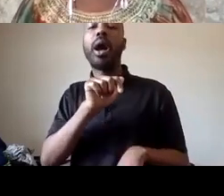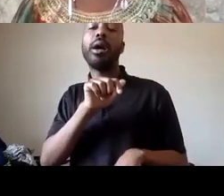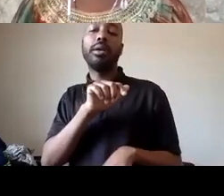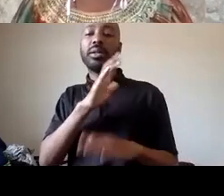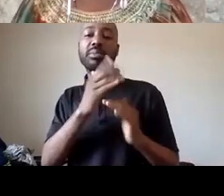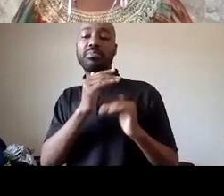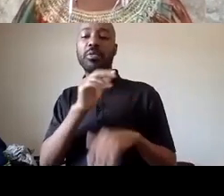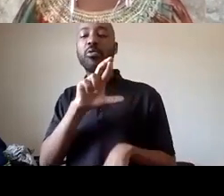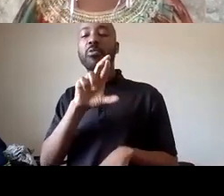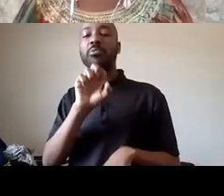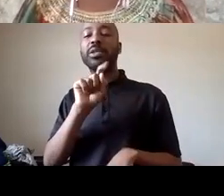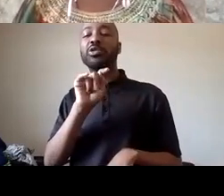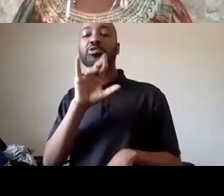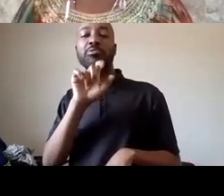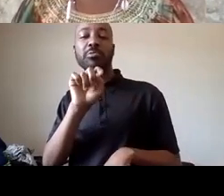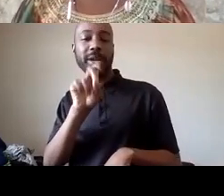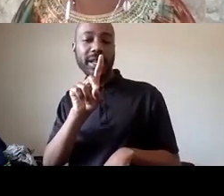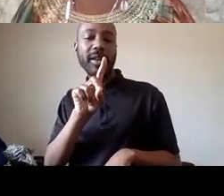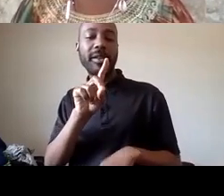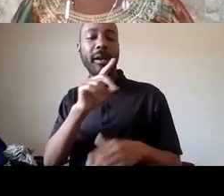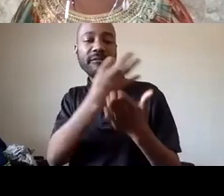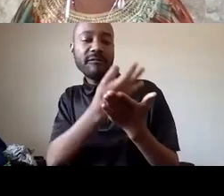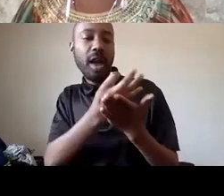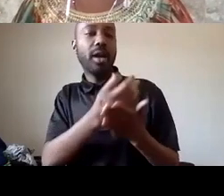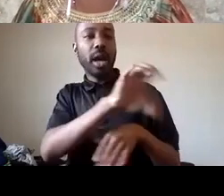really terrible thank you for posting that madison yes you can go to our